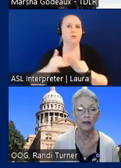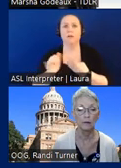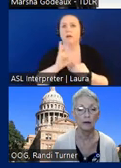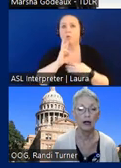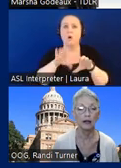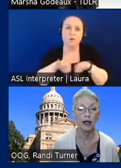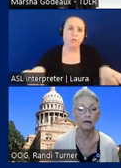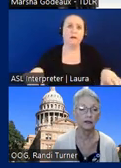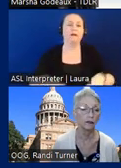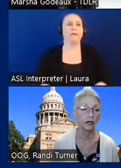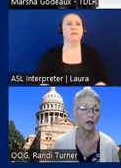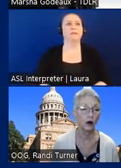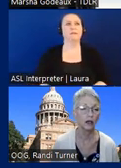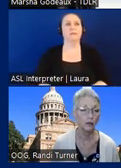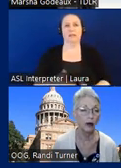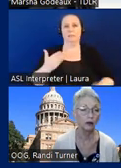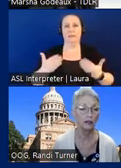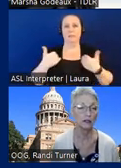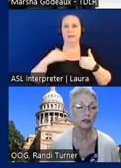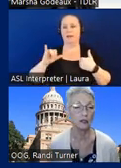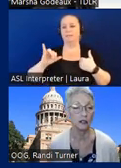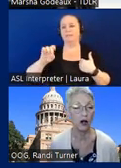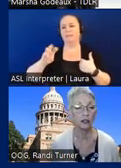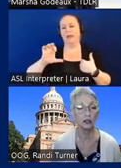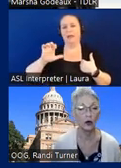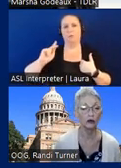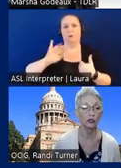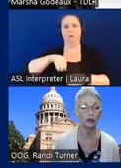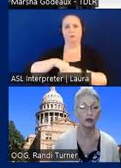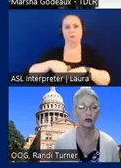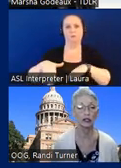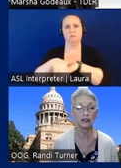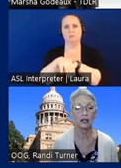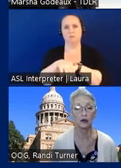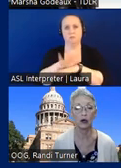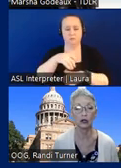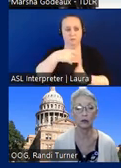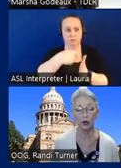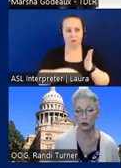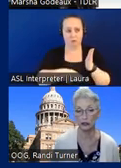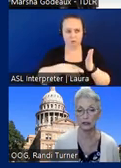that might have some sidewalk components is the cost total used or just sidewalk components